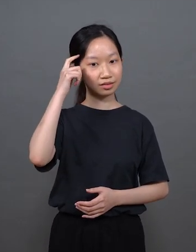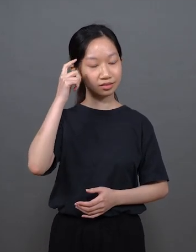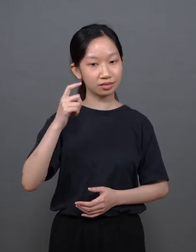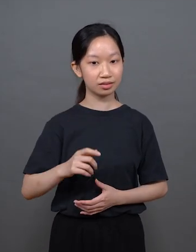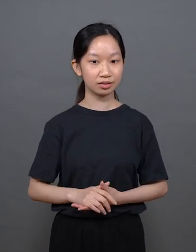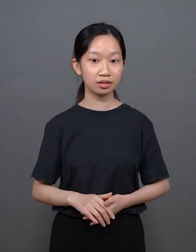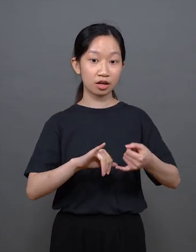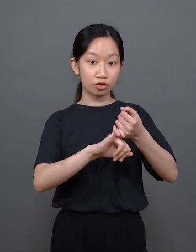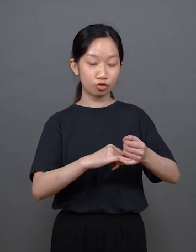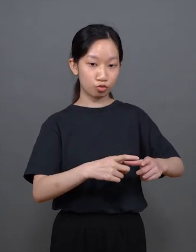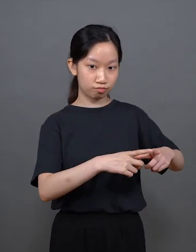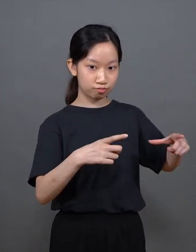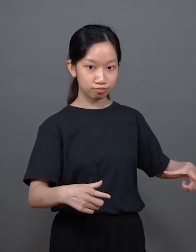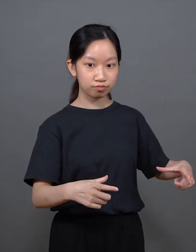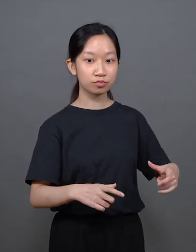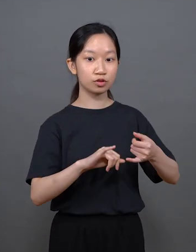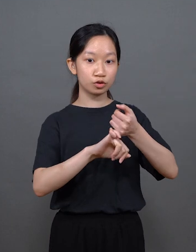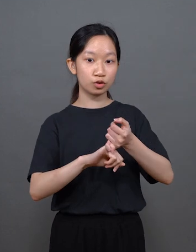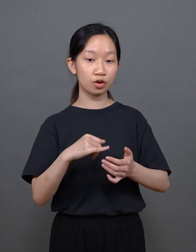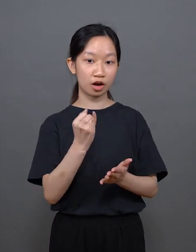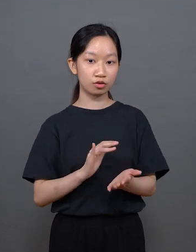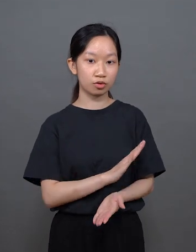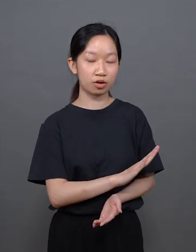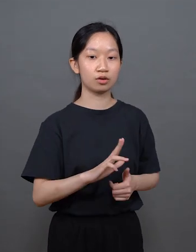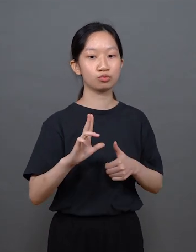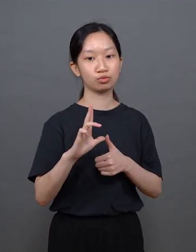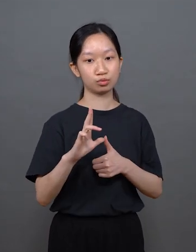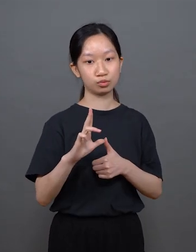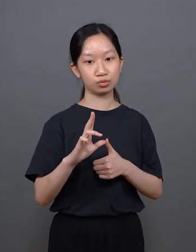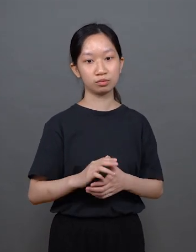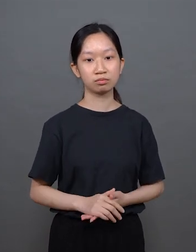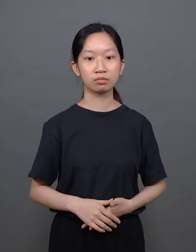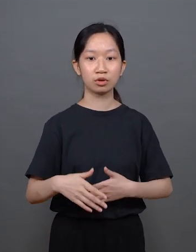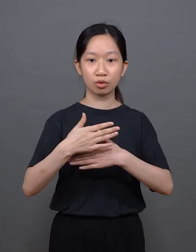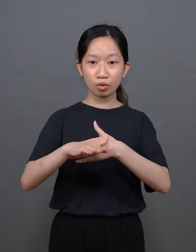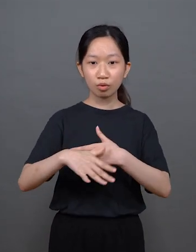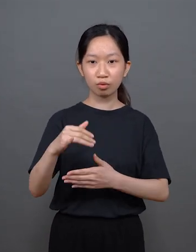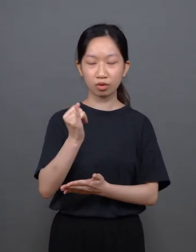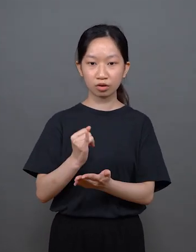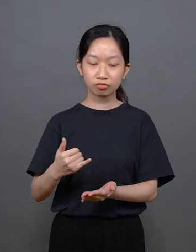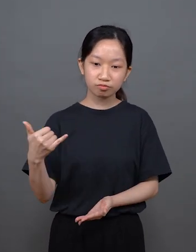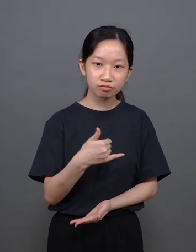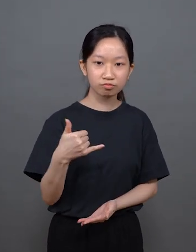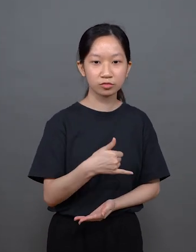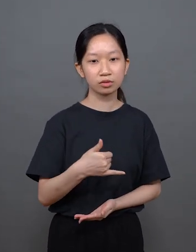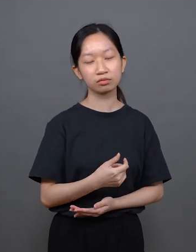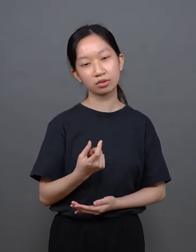artists from outside Shanghai started coming to the city Not many, though The focus of the Shanghai scene has always been on Shanghai artists